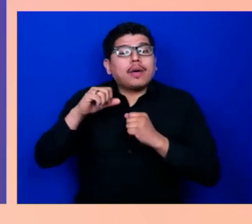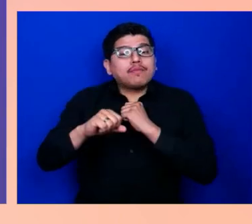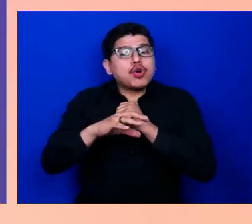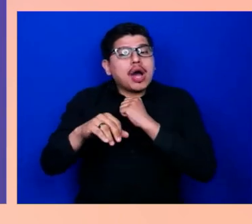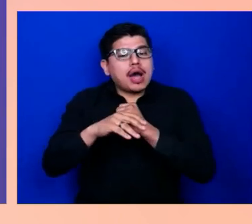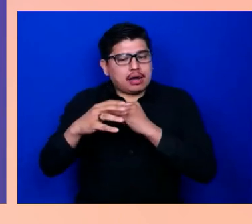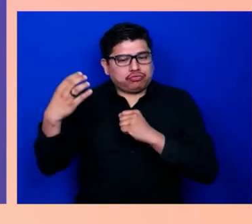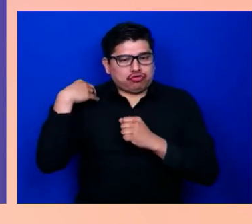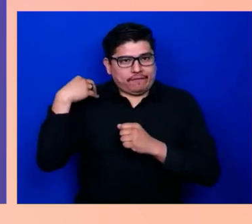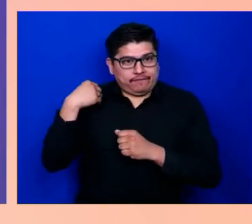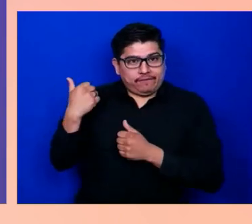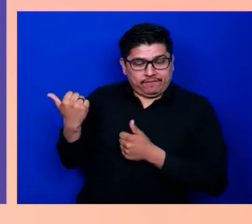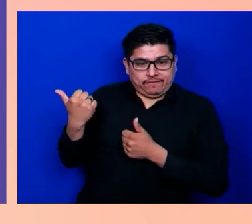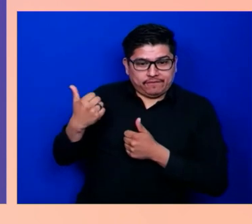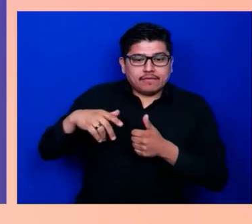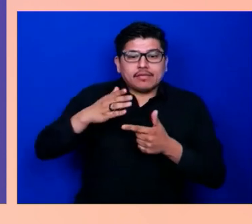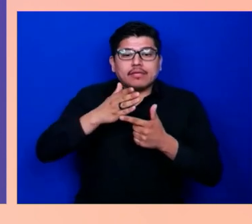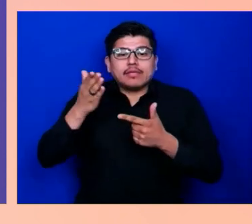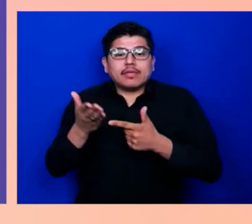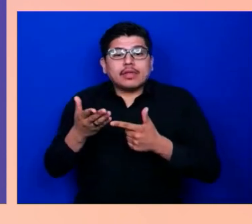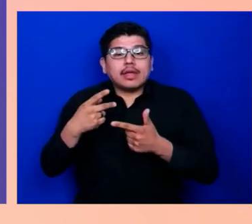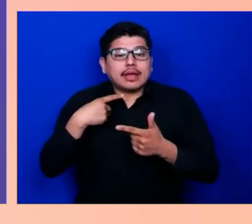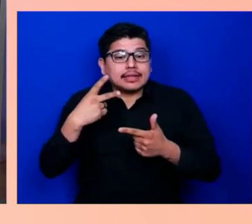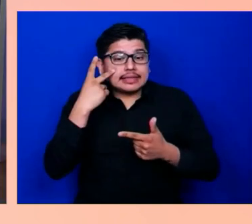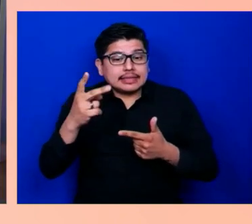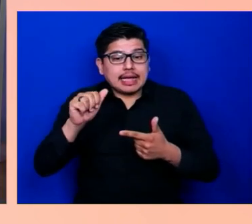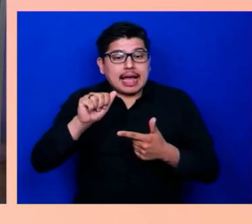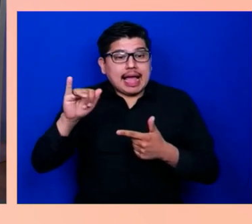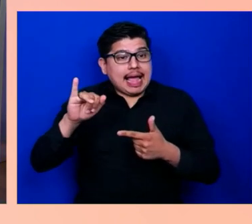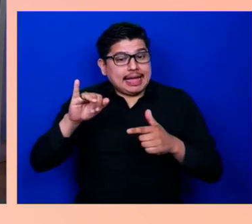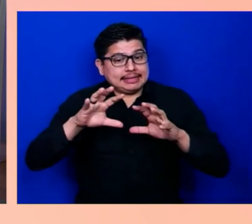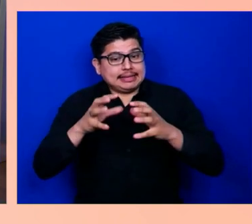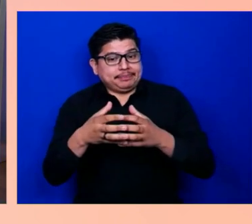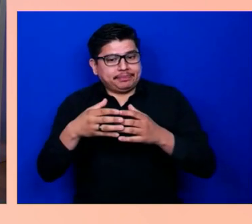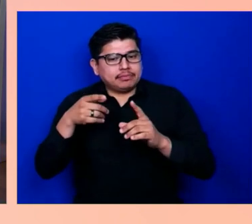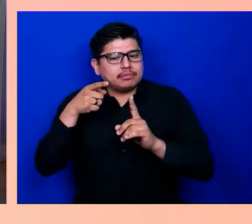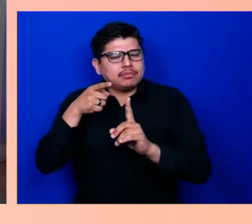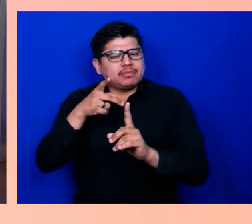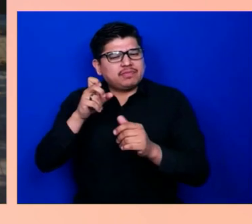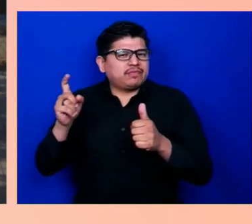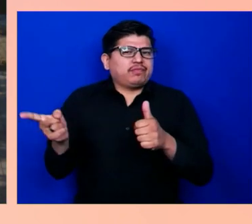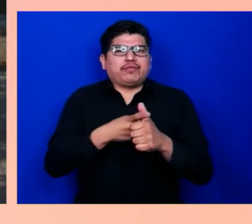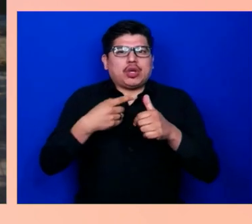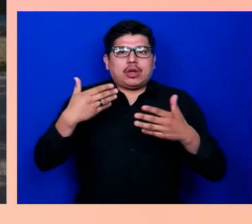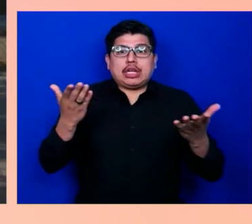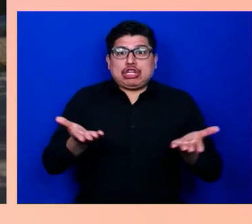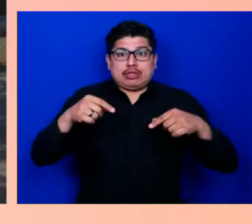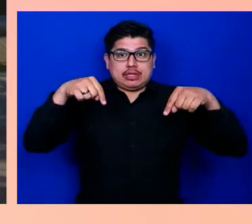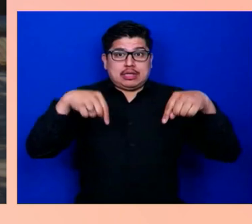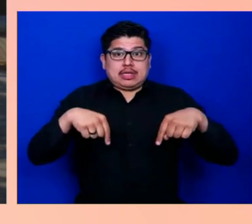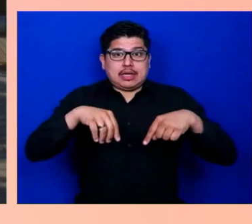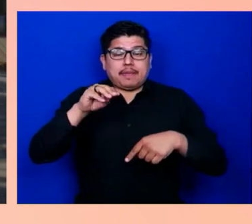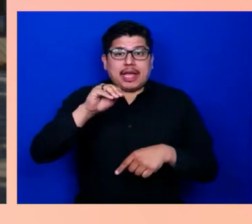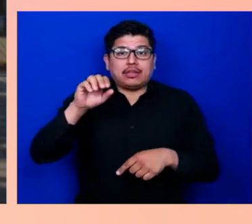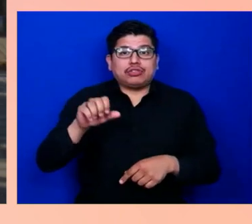This is not your first time here at Microsoft. But before we dig in, let's roll the clip.